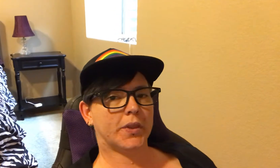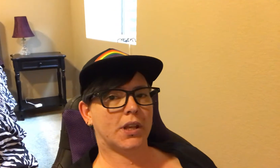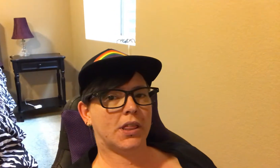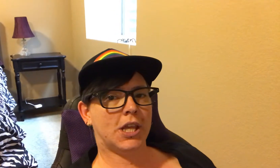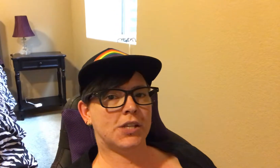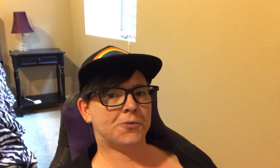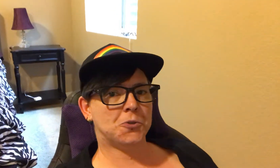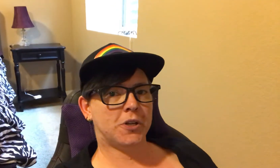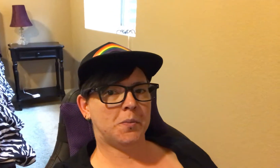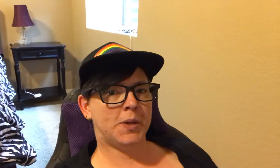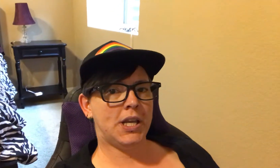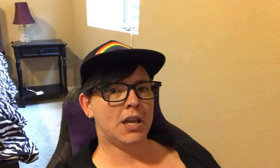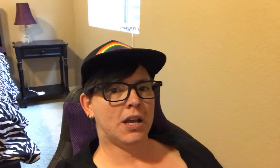Thanks for joining me.